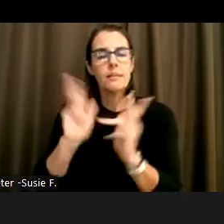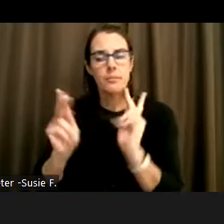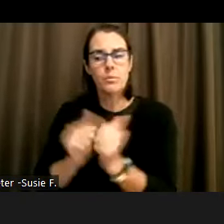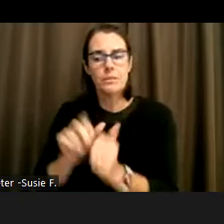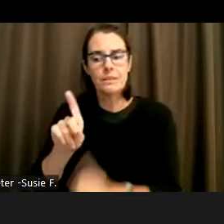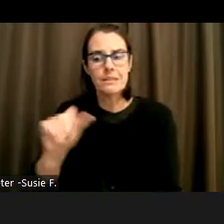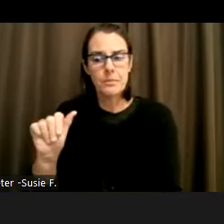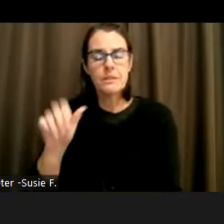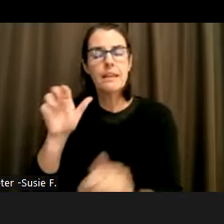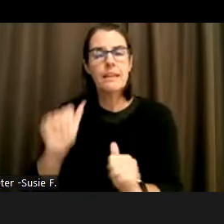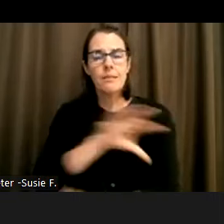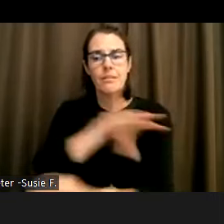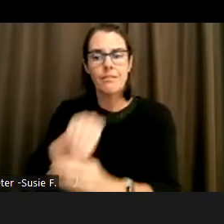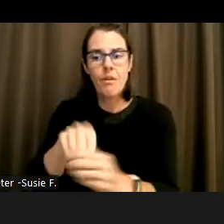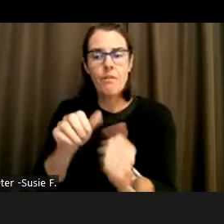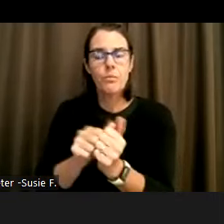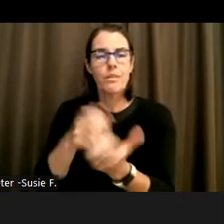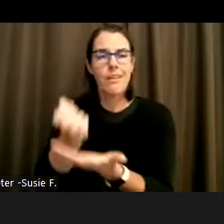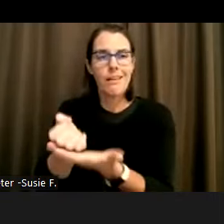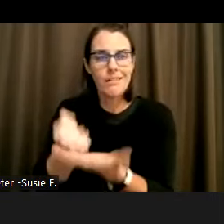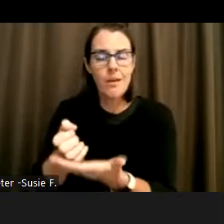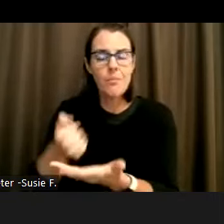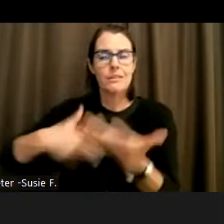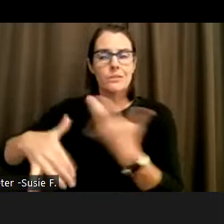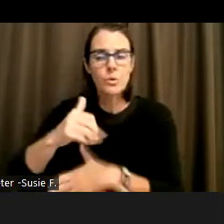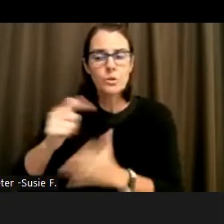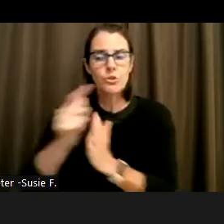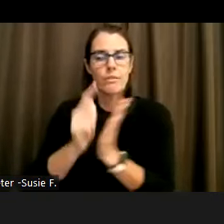social, legal and political